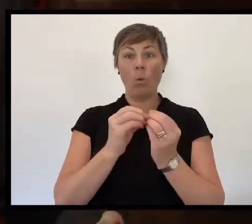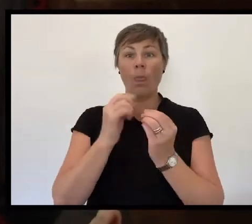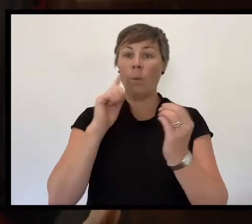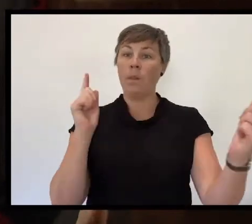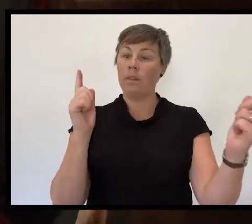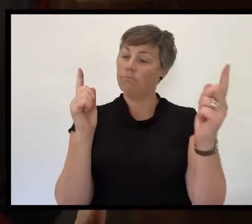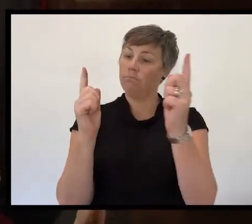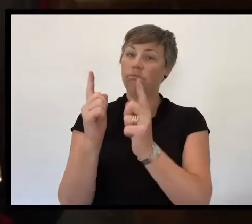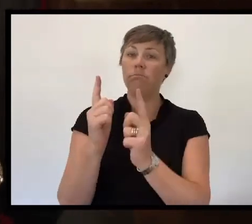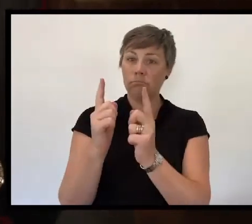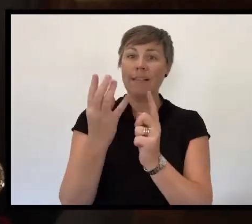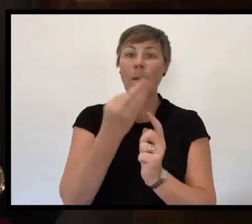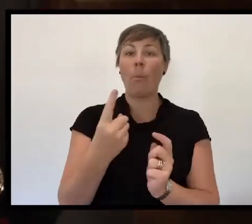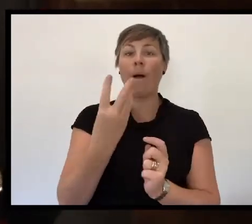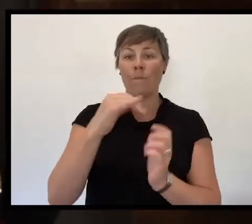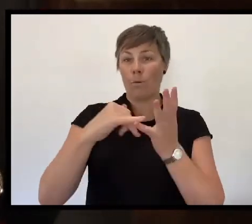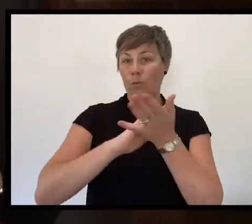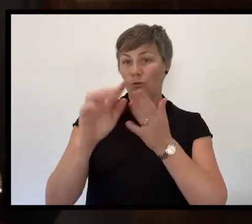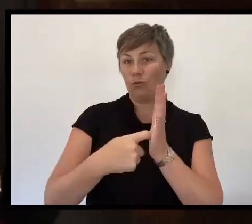a representative of the Shrine of Remembrance.